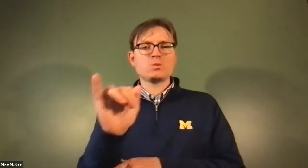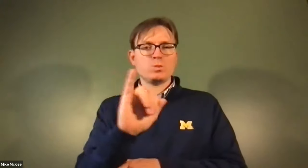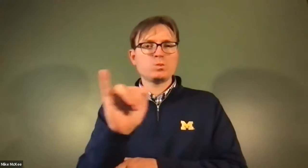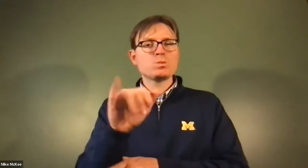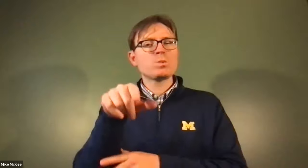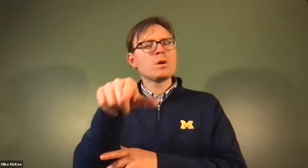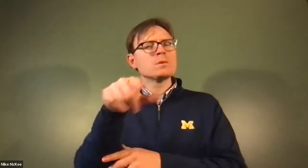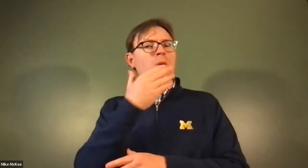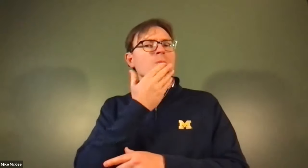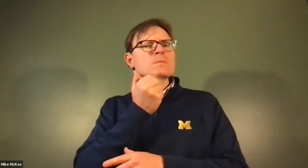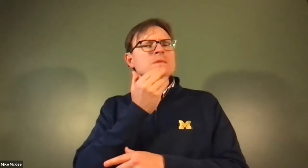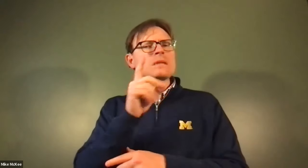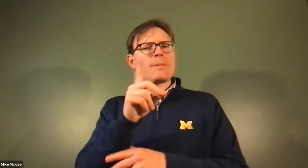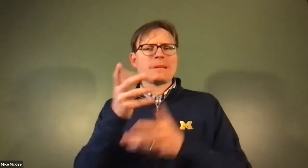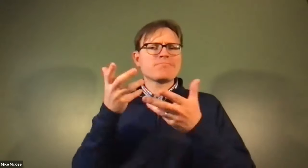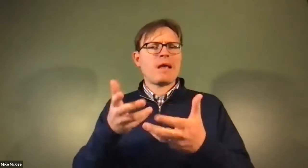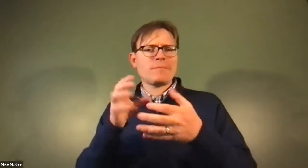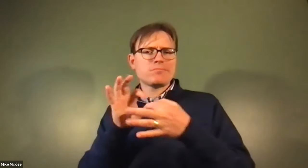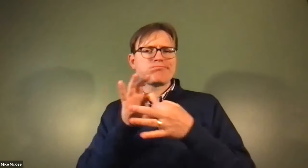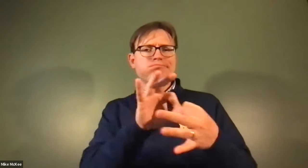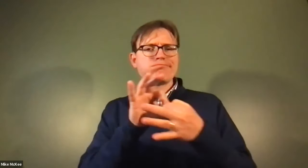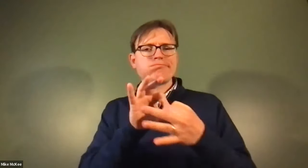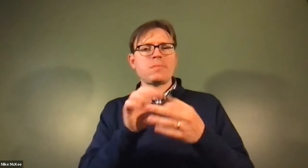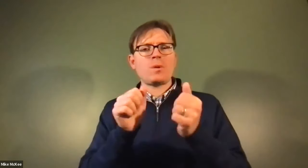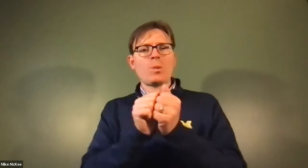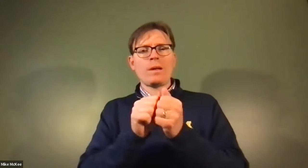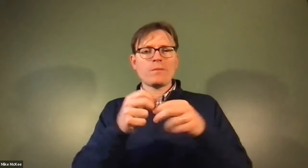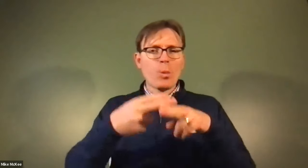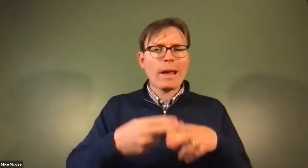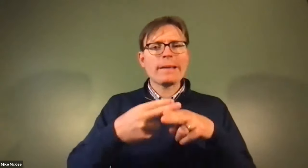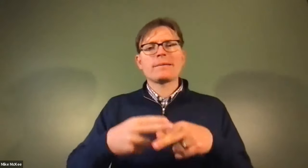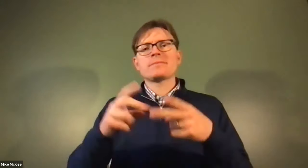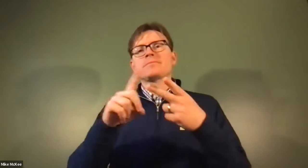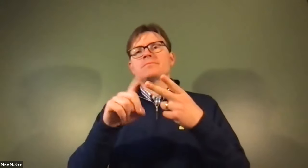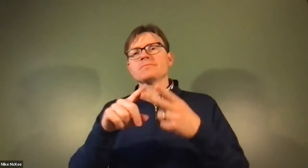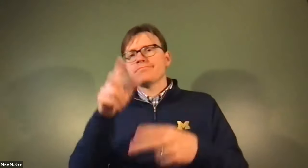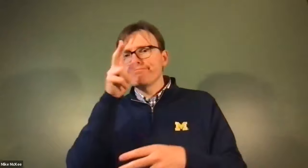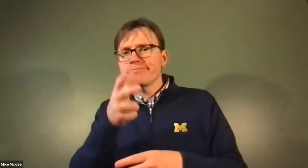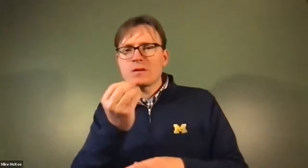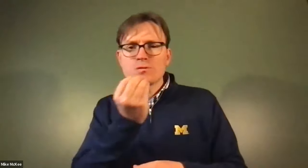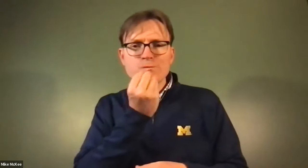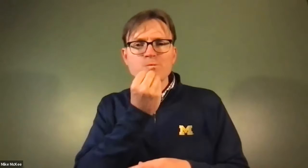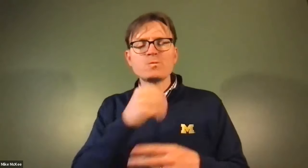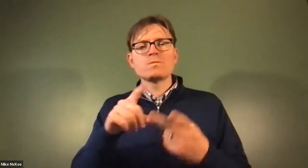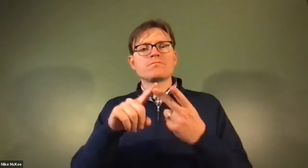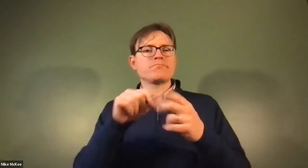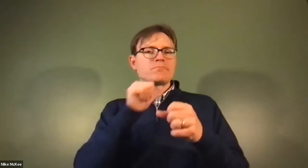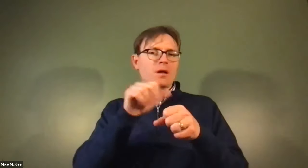James Cech: But pre diabetic and diabetic people also have a higher risk of getting heart disease, because that affects your weight.